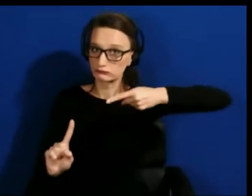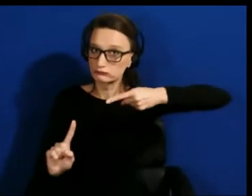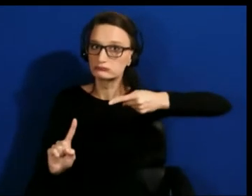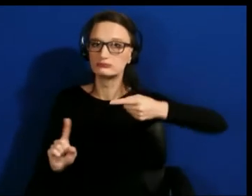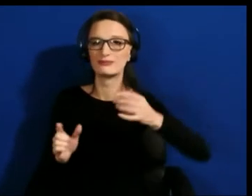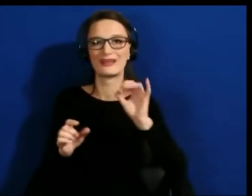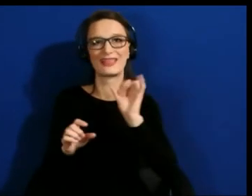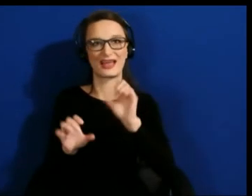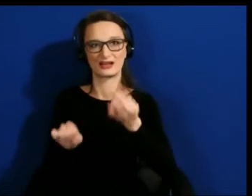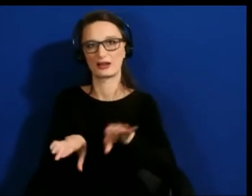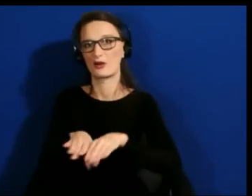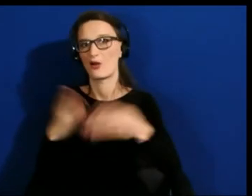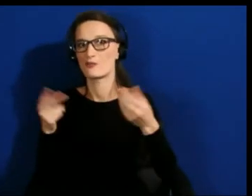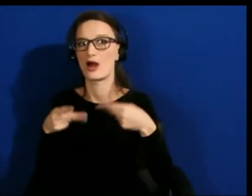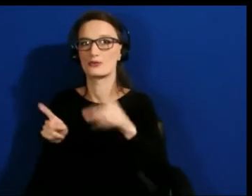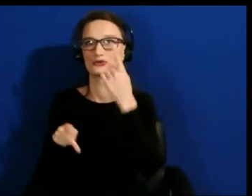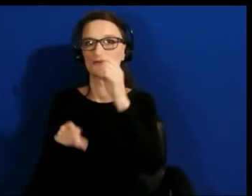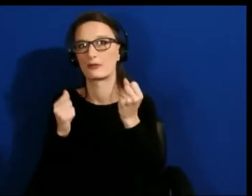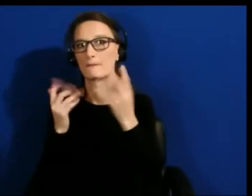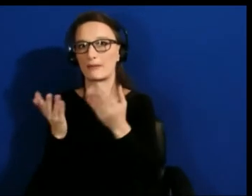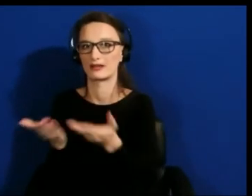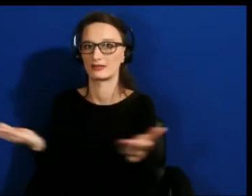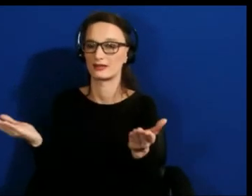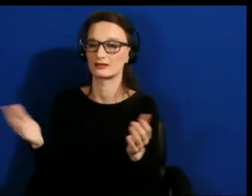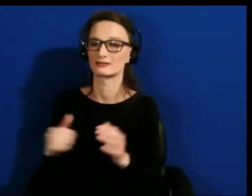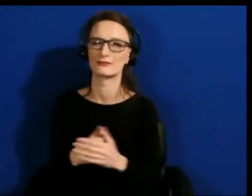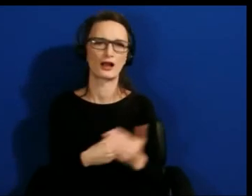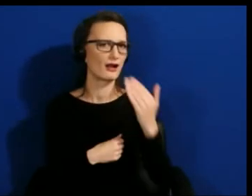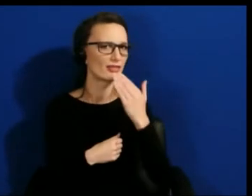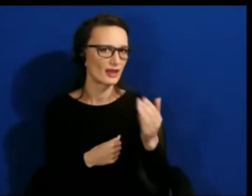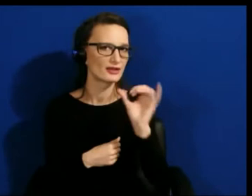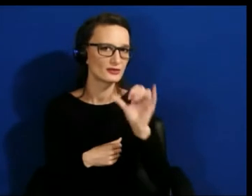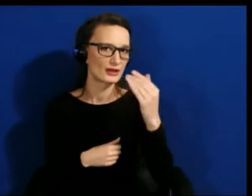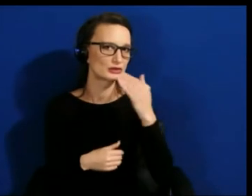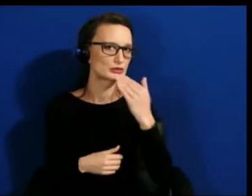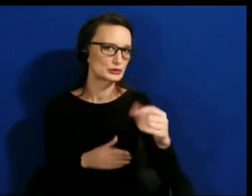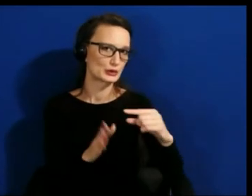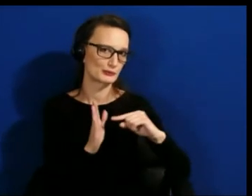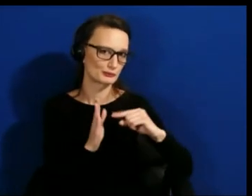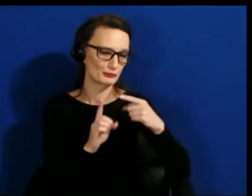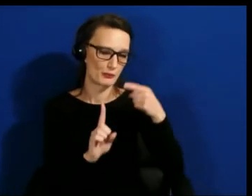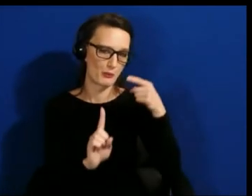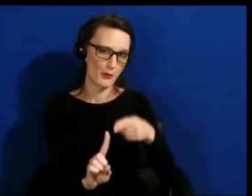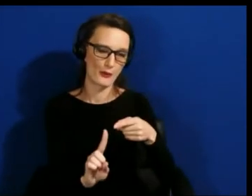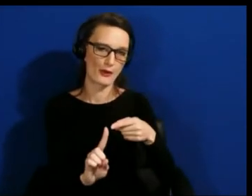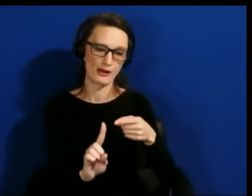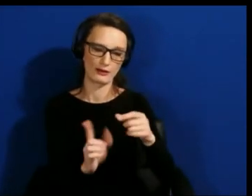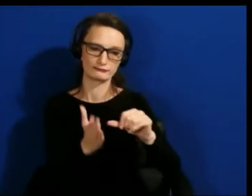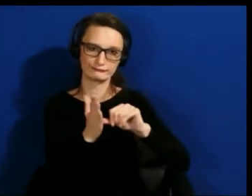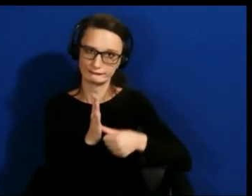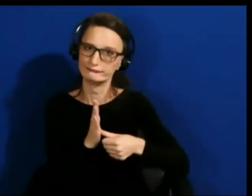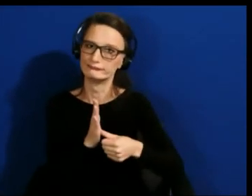Thank you for that, James. I think it's a really important point that it is still a niche technology because of the hardware